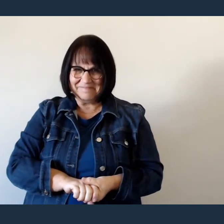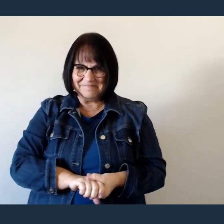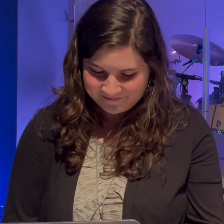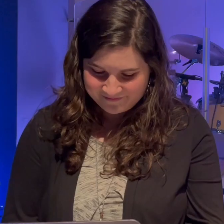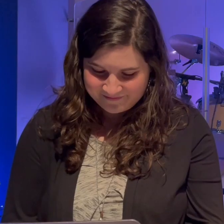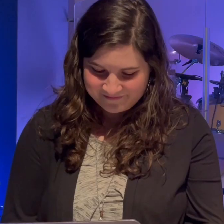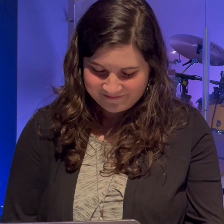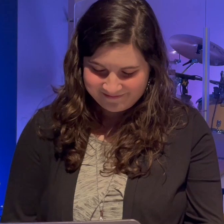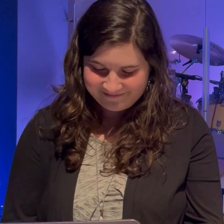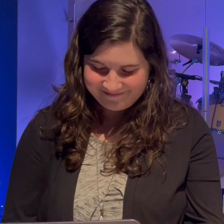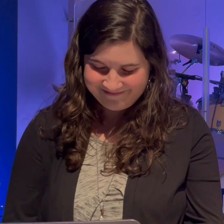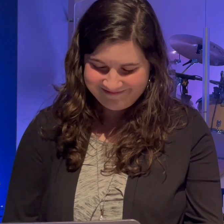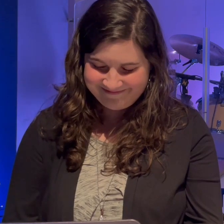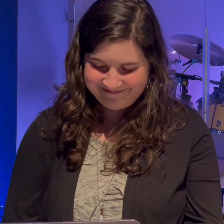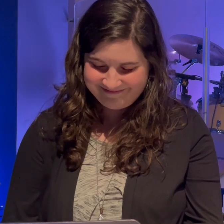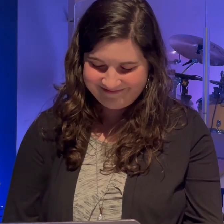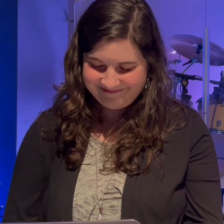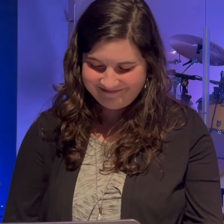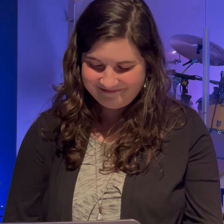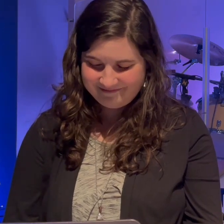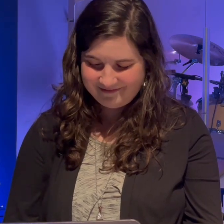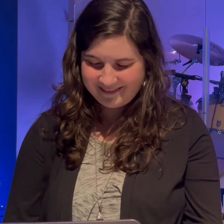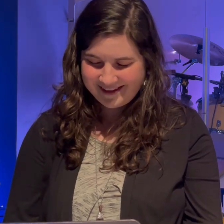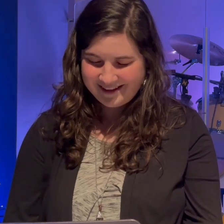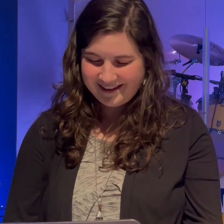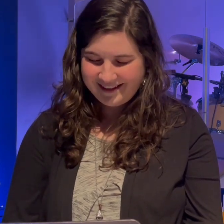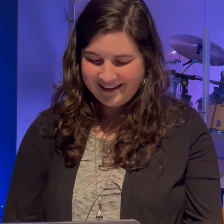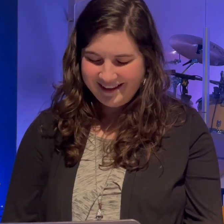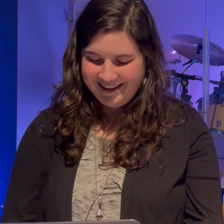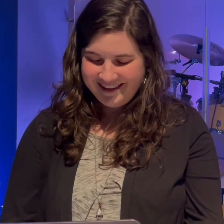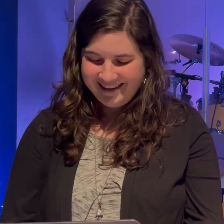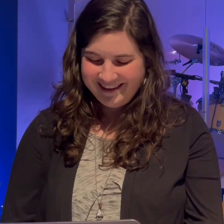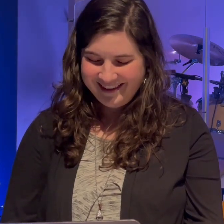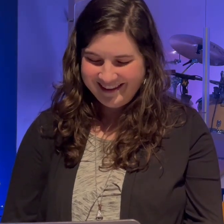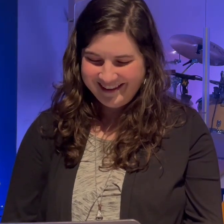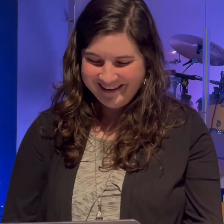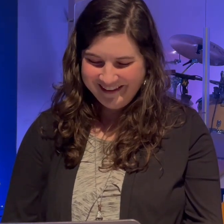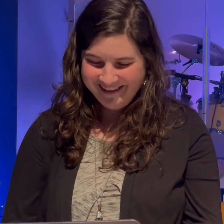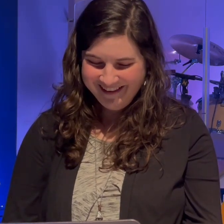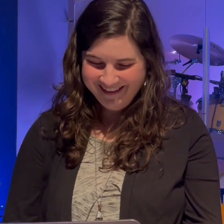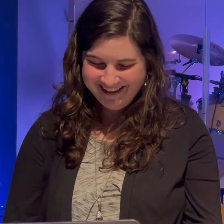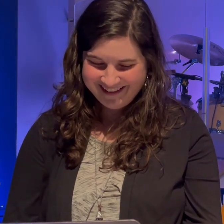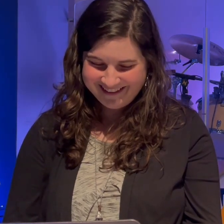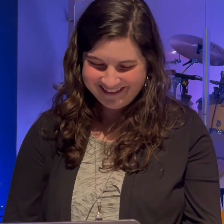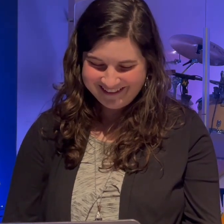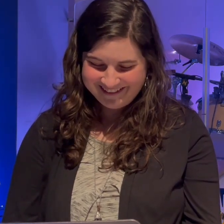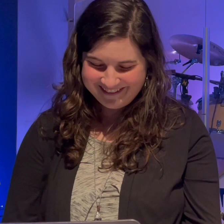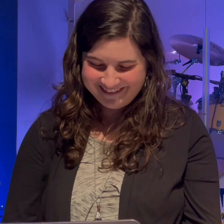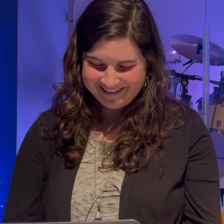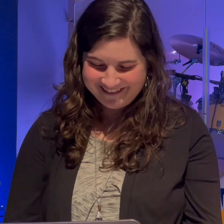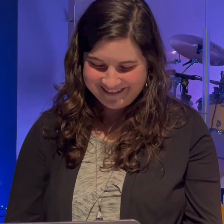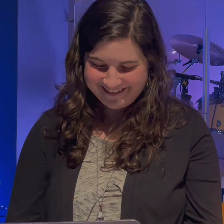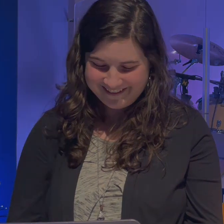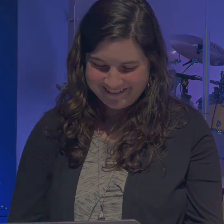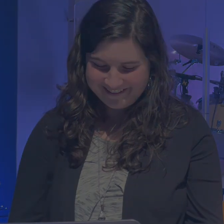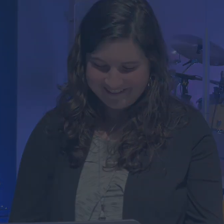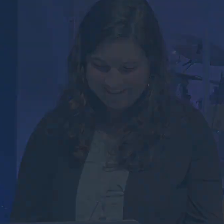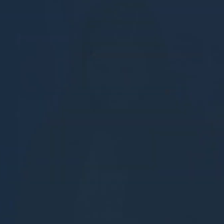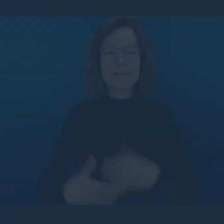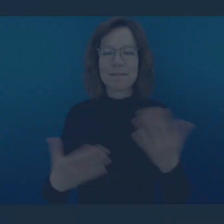[sustained final chord]